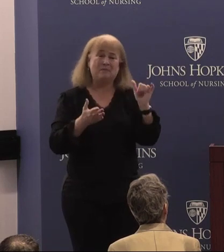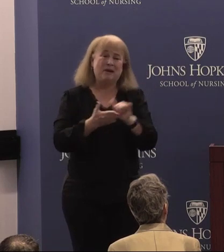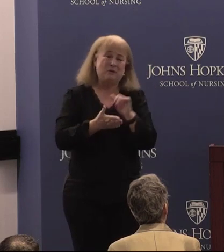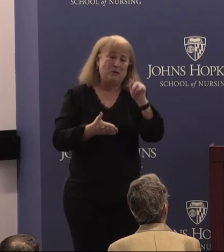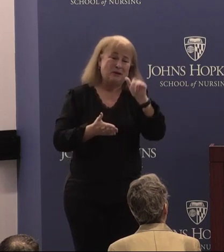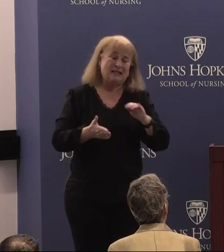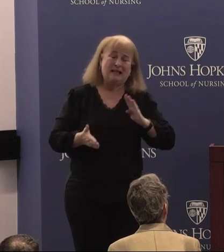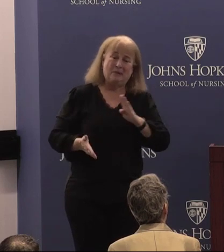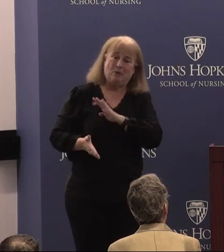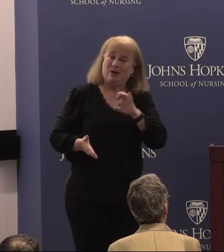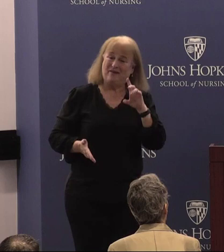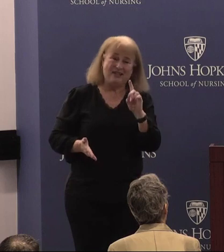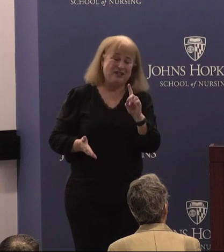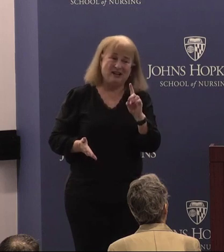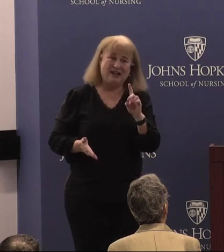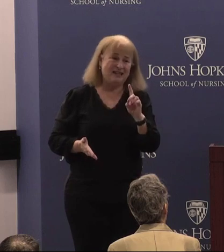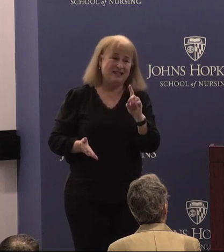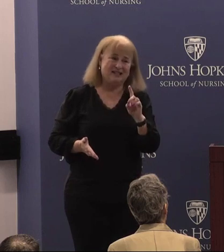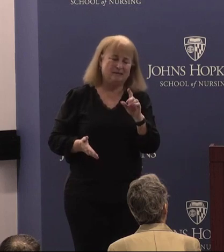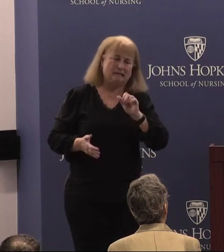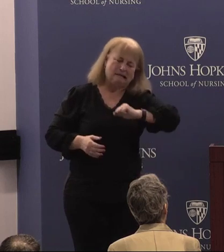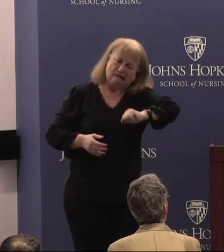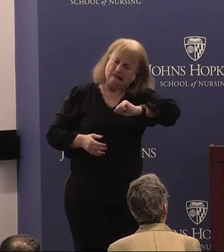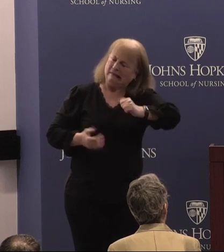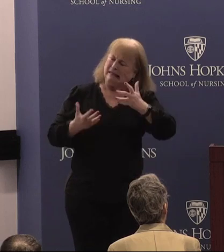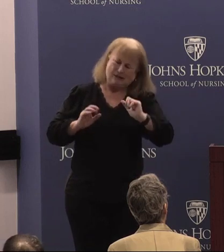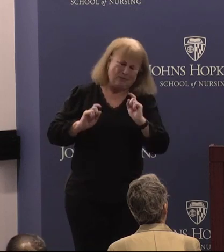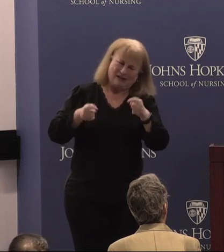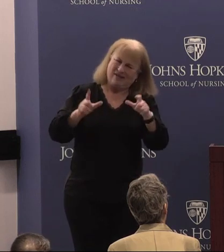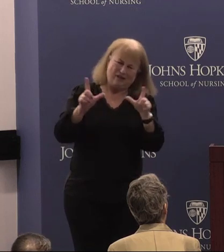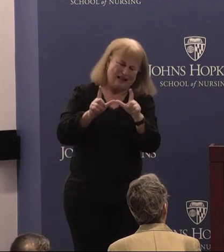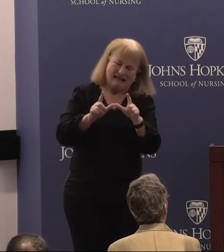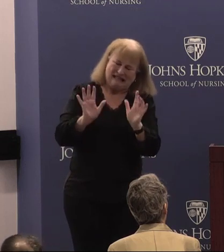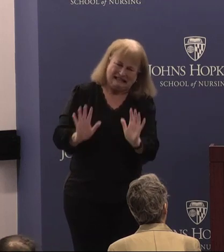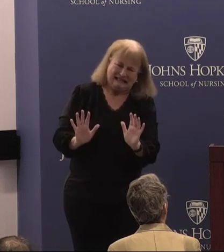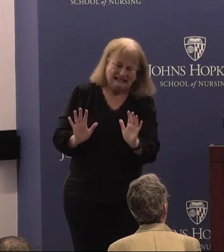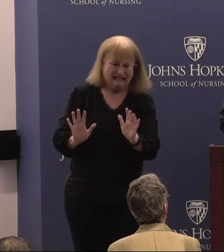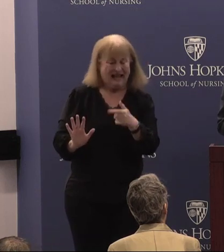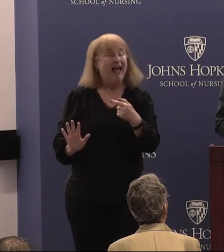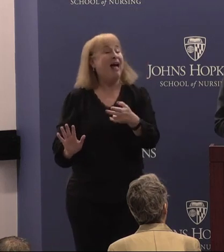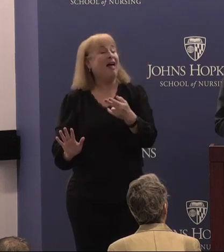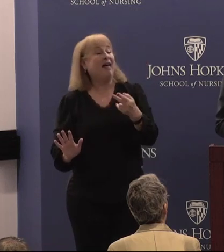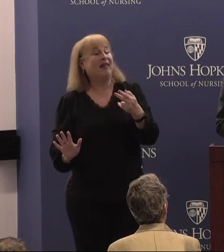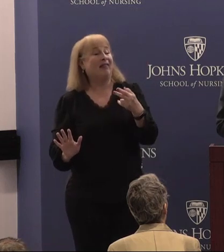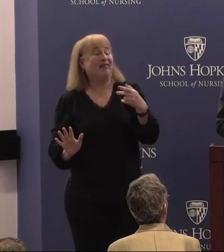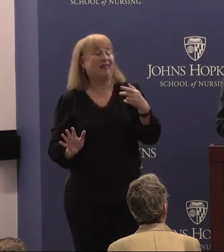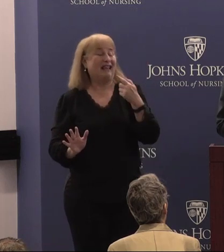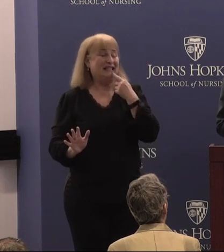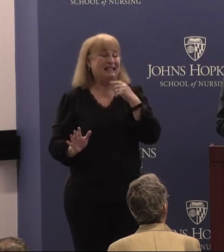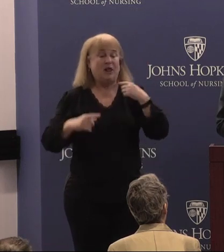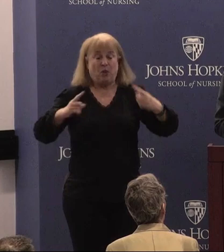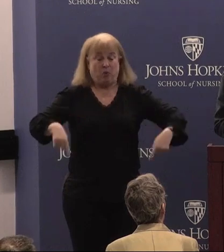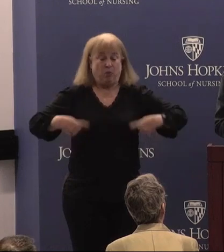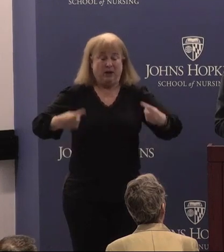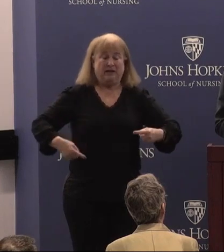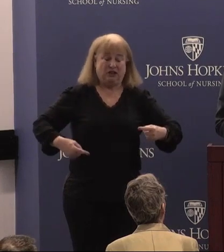of Education was reluctant to provide her with one. They claimed that her wheelchair presented